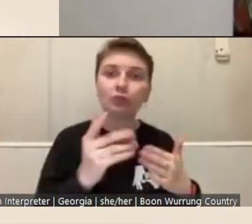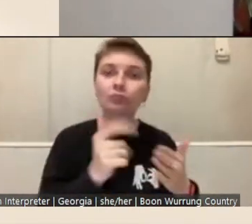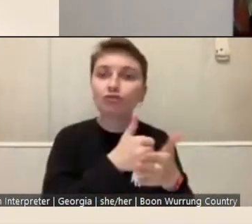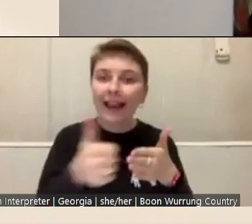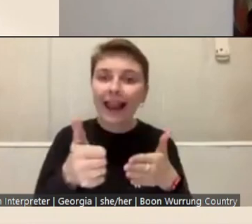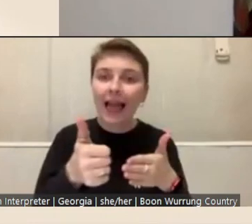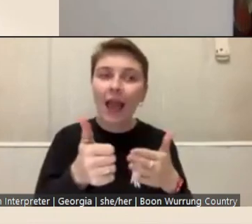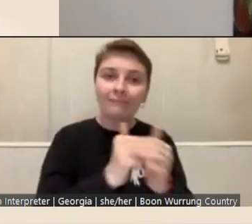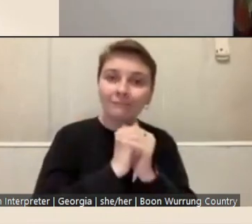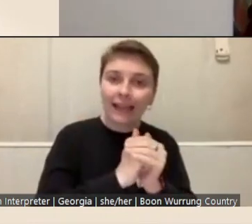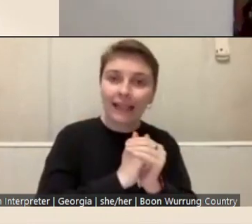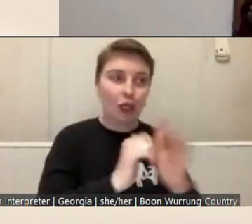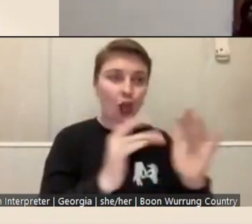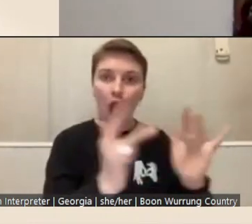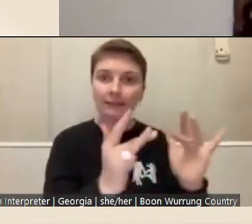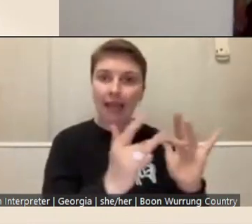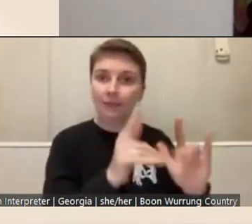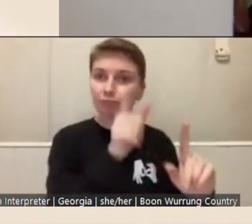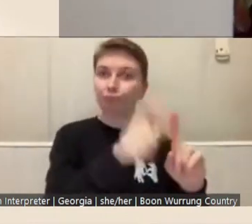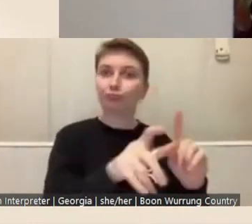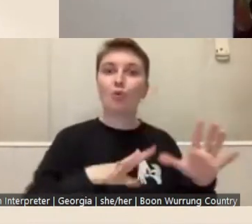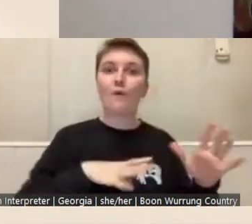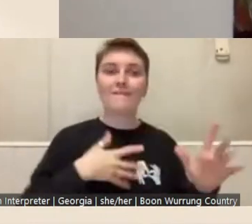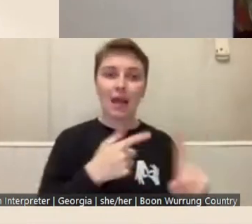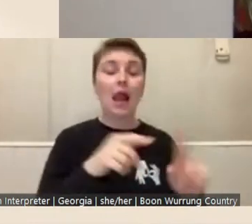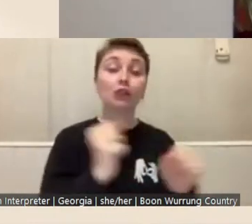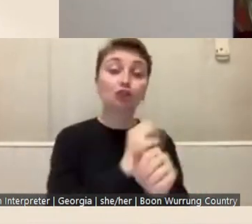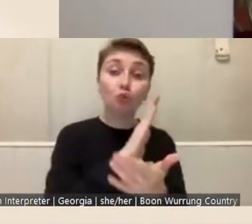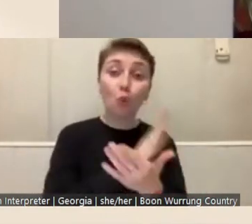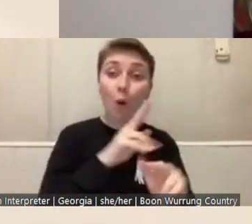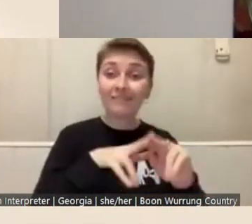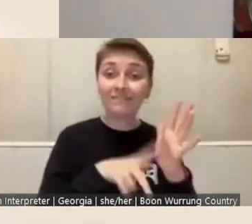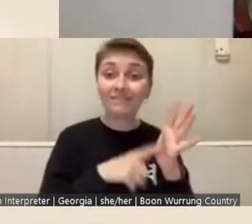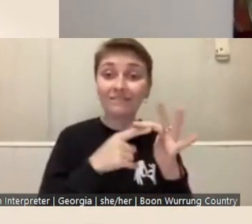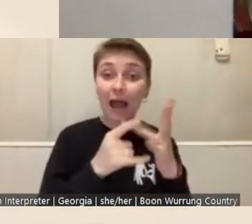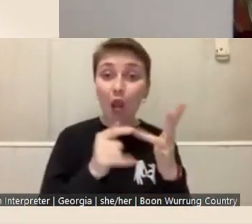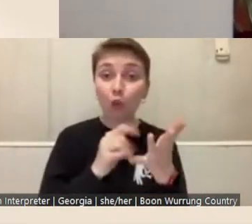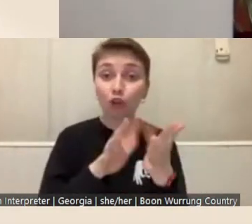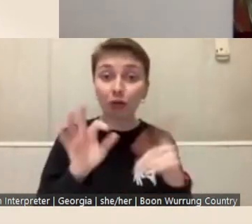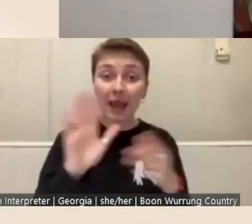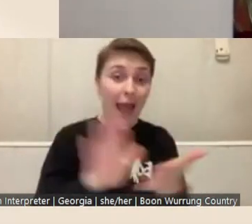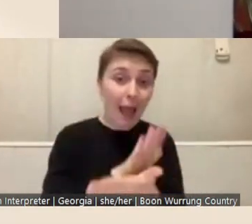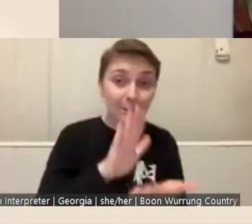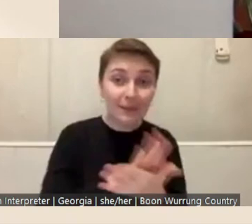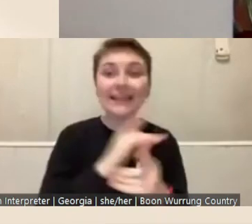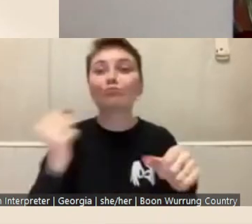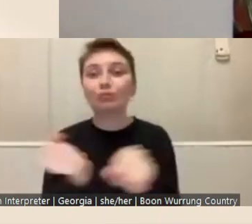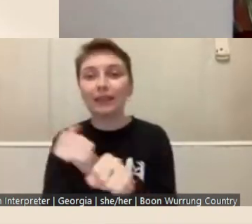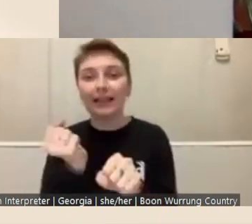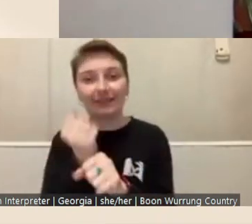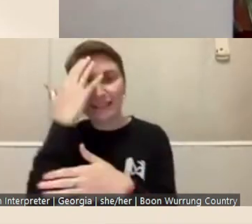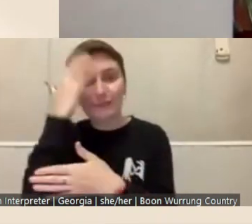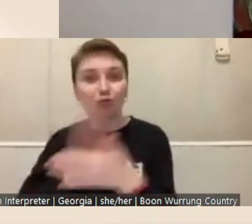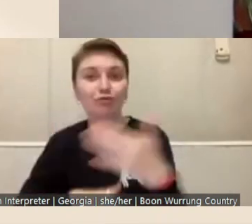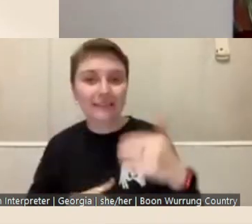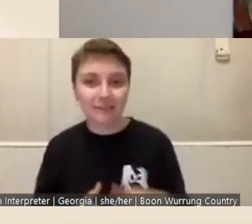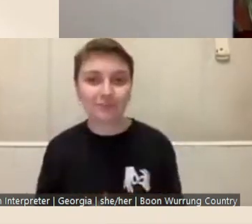and to help ensure their fellowship is generally a happy and productive experience. Next slide please.